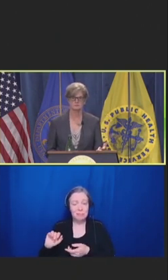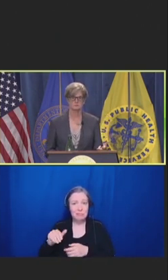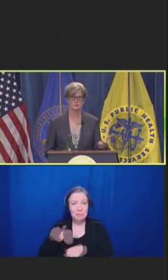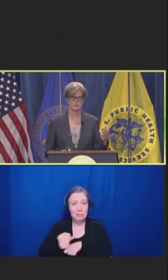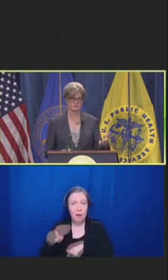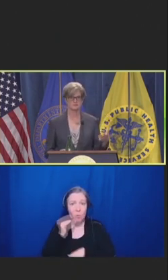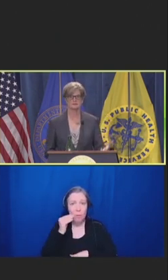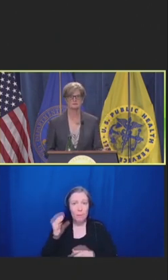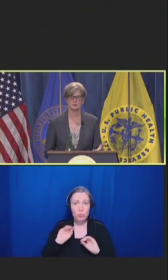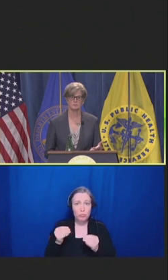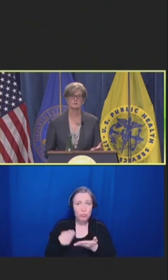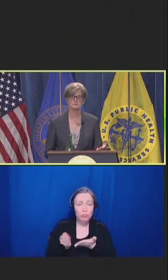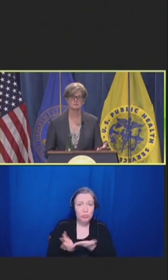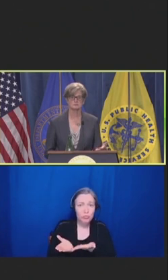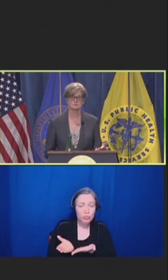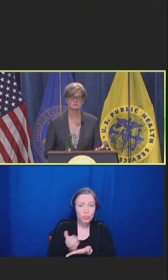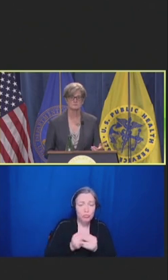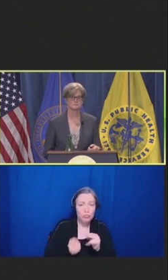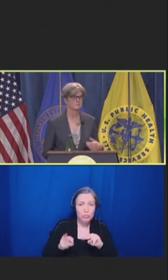while our executives get bonuses.